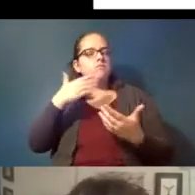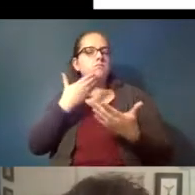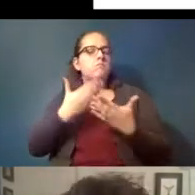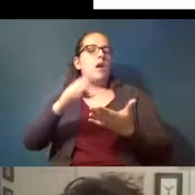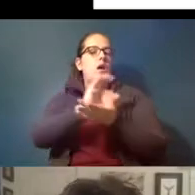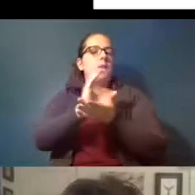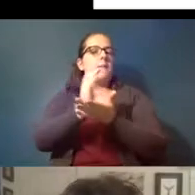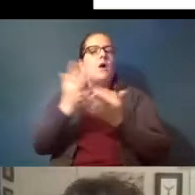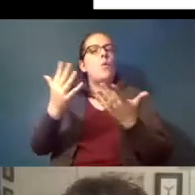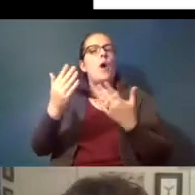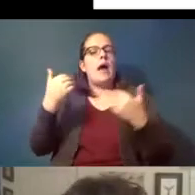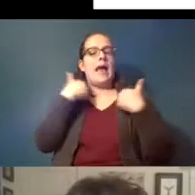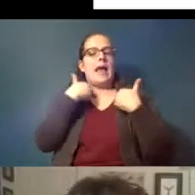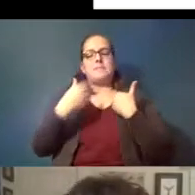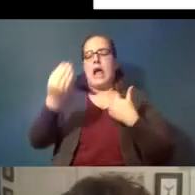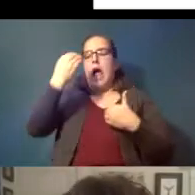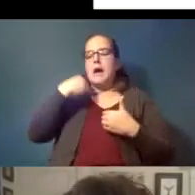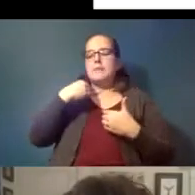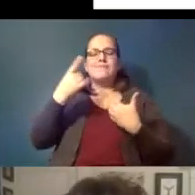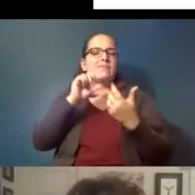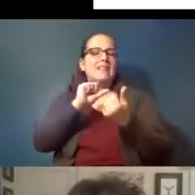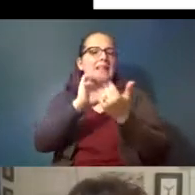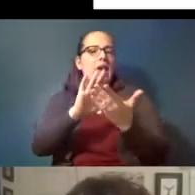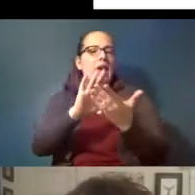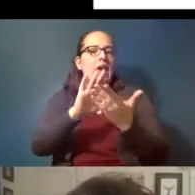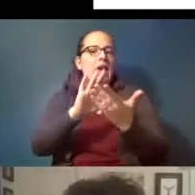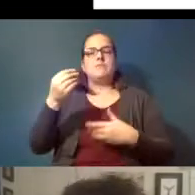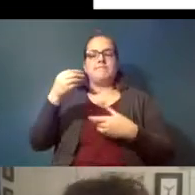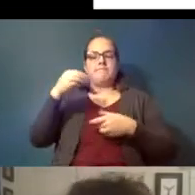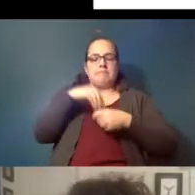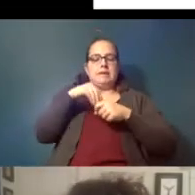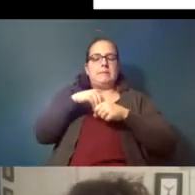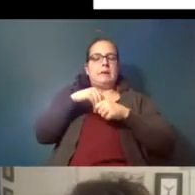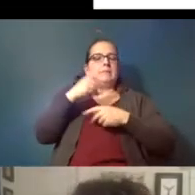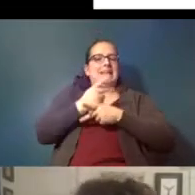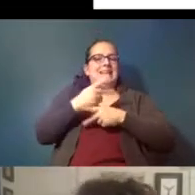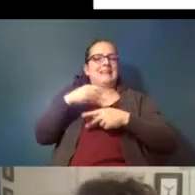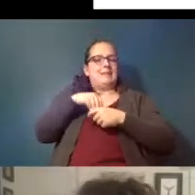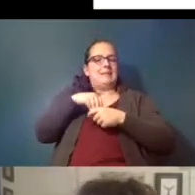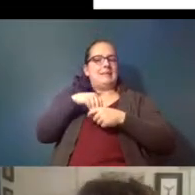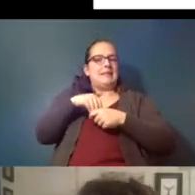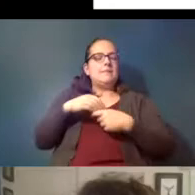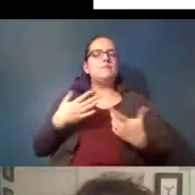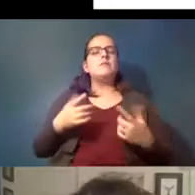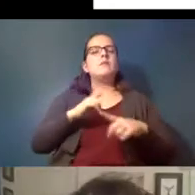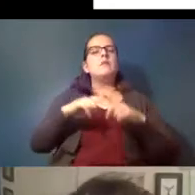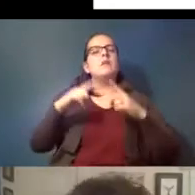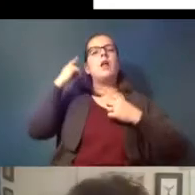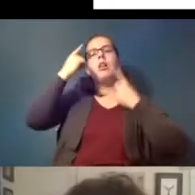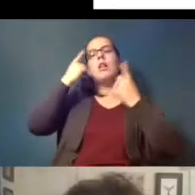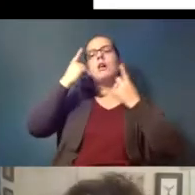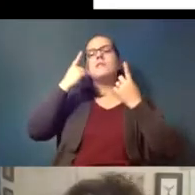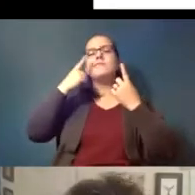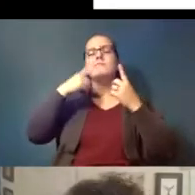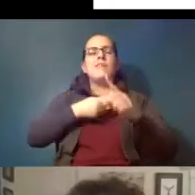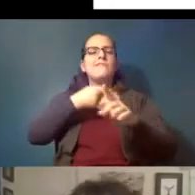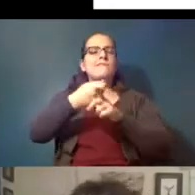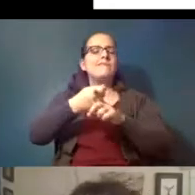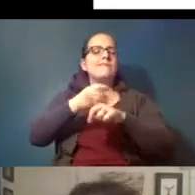animals ingest what they encounter and internalize but thinking about effects how it how does it